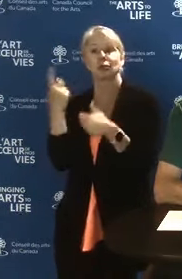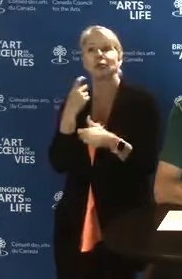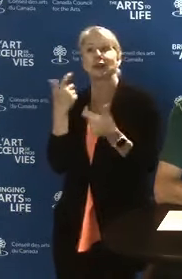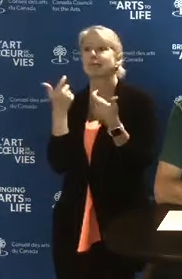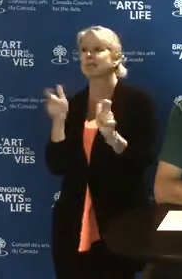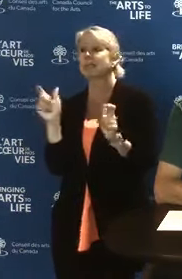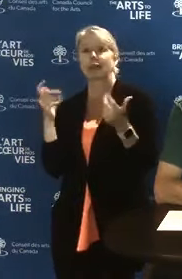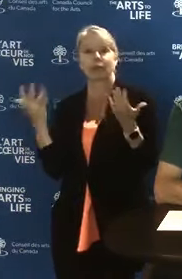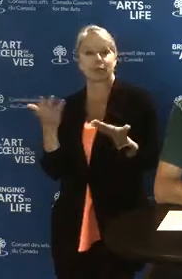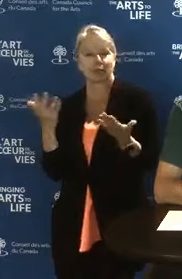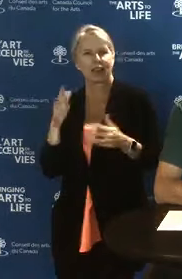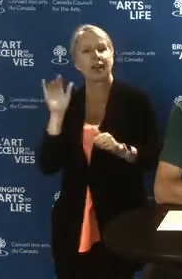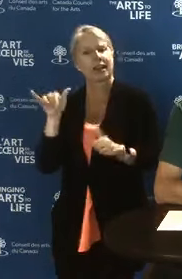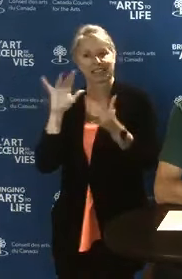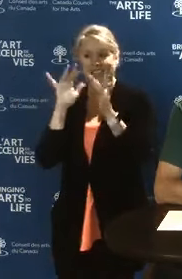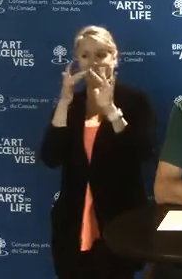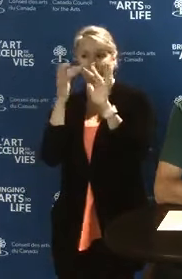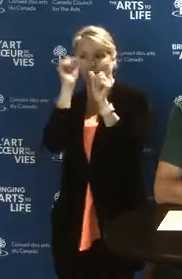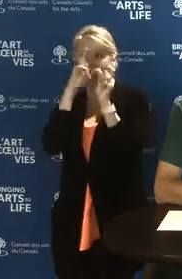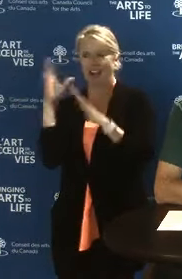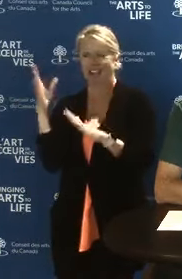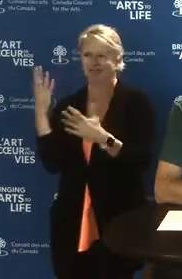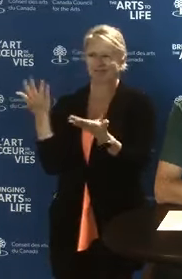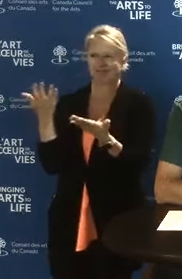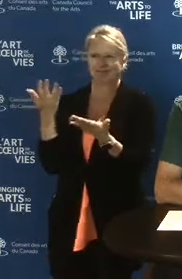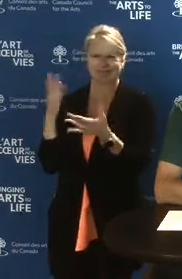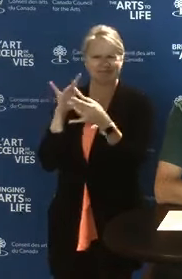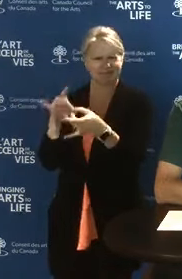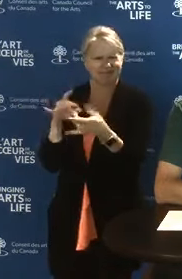What is the Digital Strategy Fund about, and what is it for?